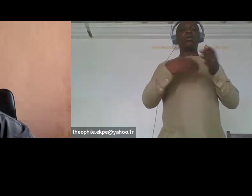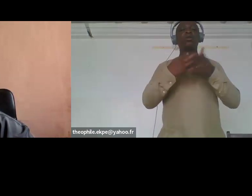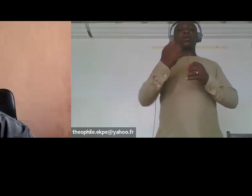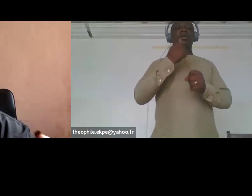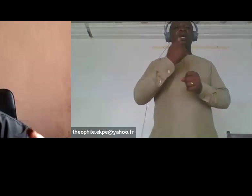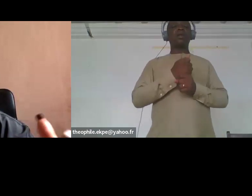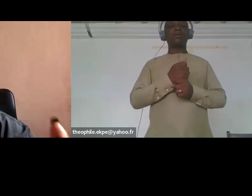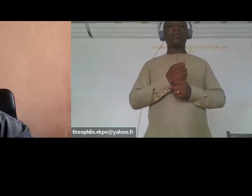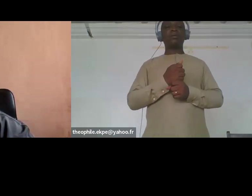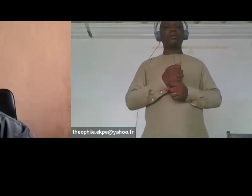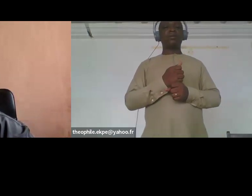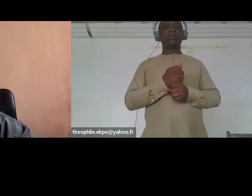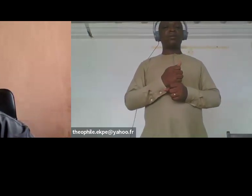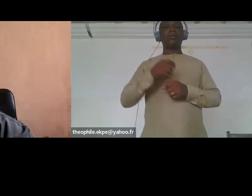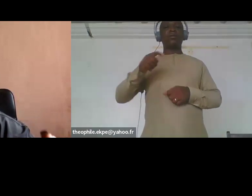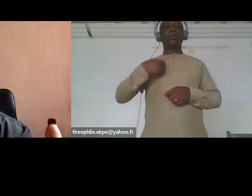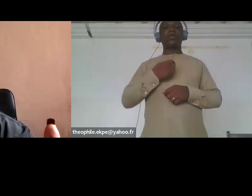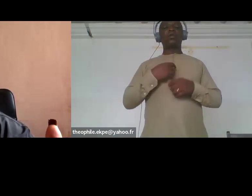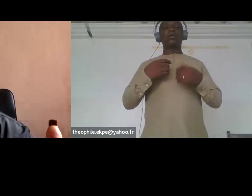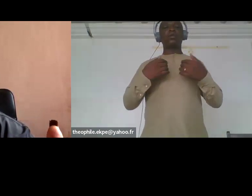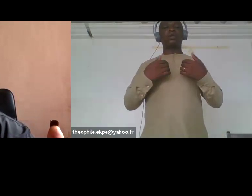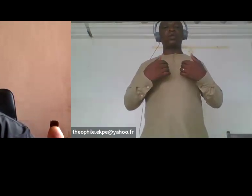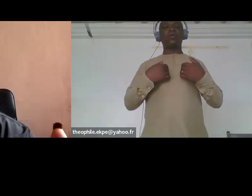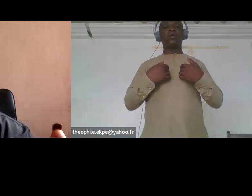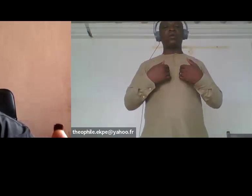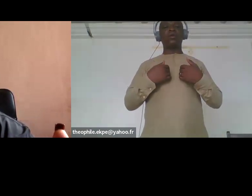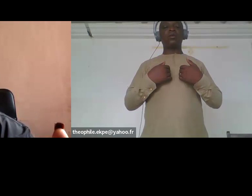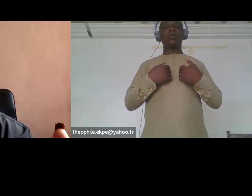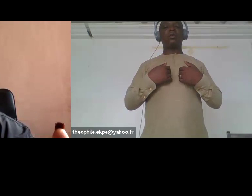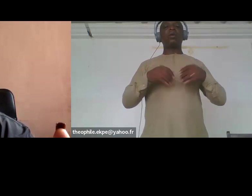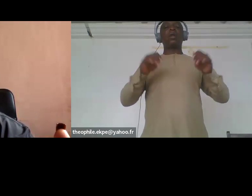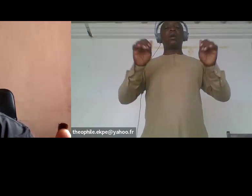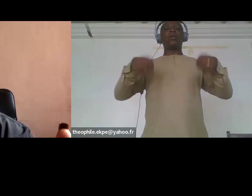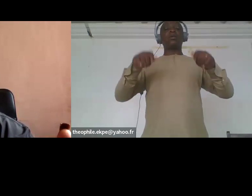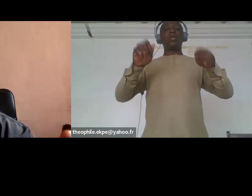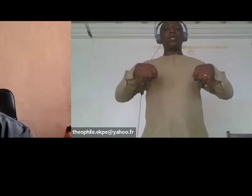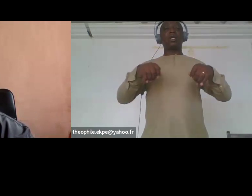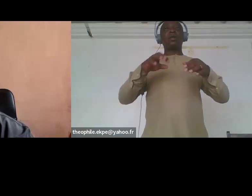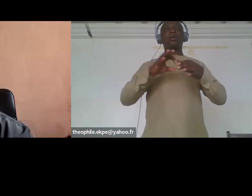able to take the technical and advisory law during Emergences or disaster